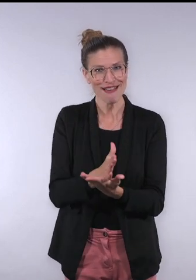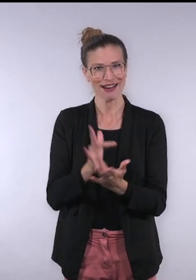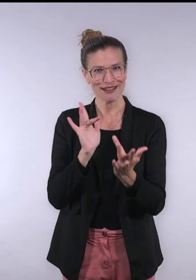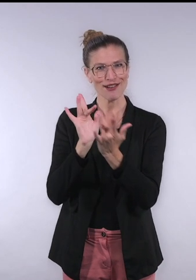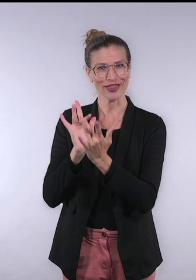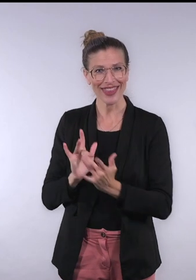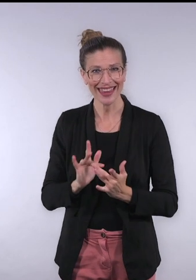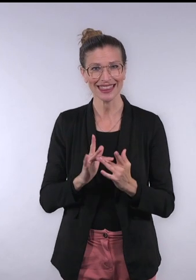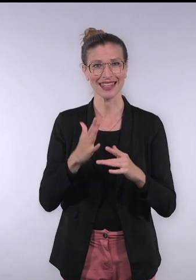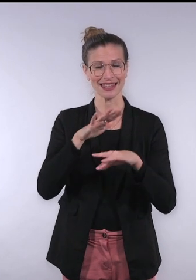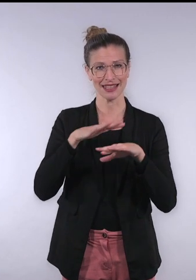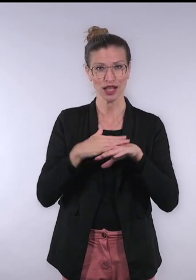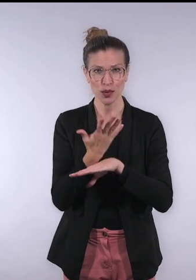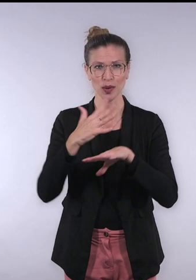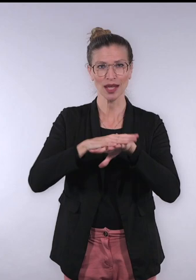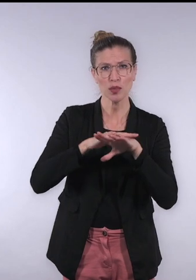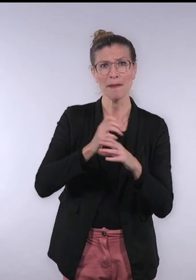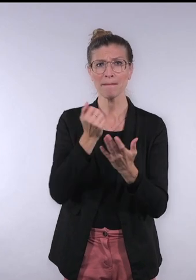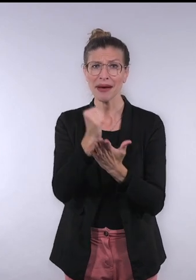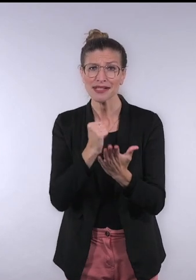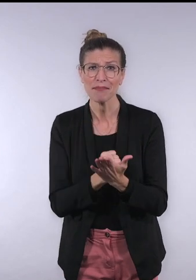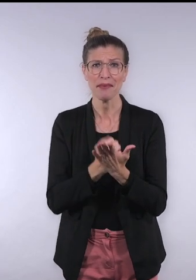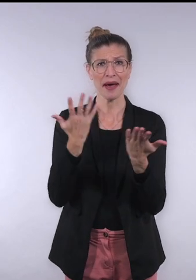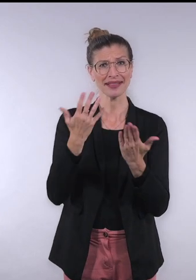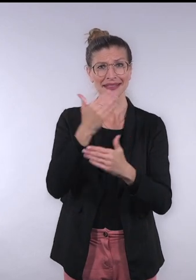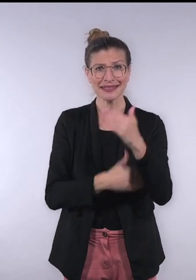like The Right to Connect Now and the AT Passport, where we're working with